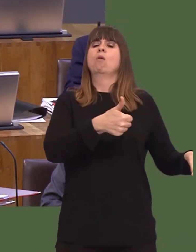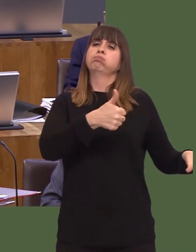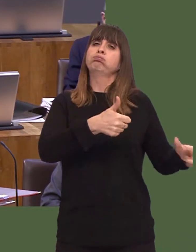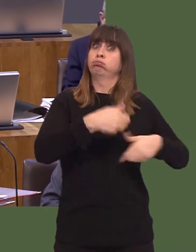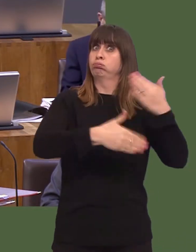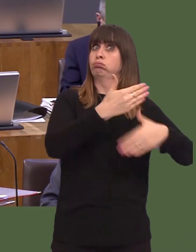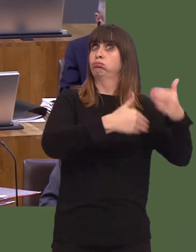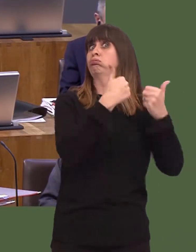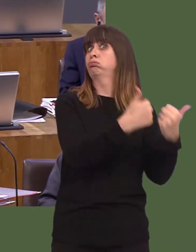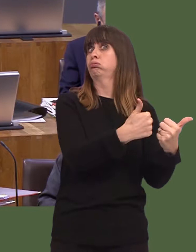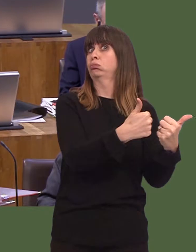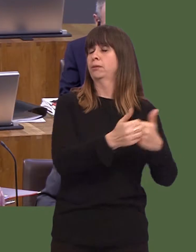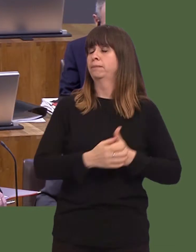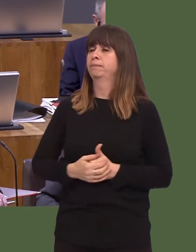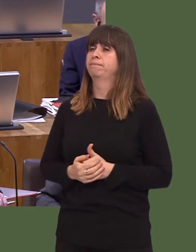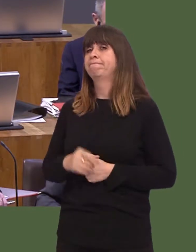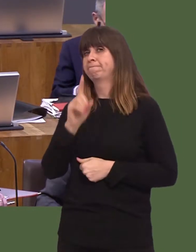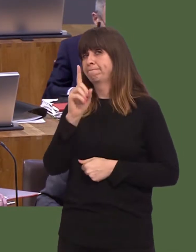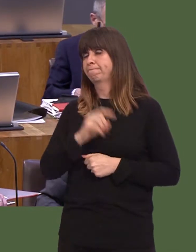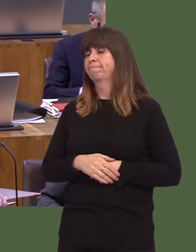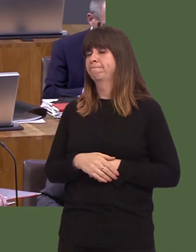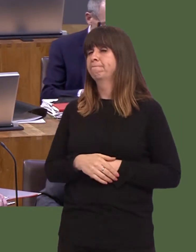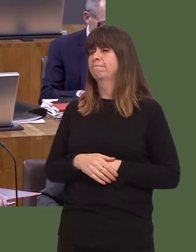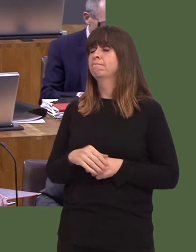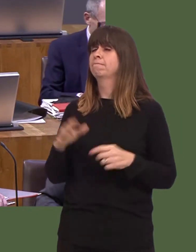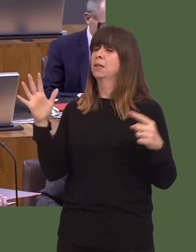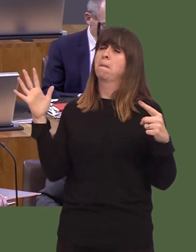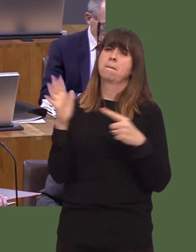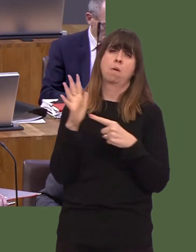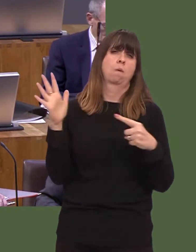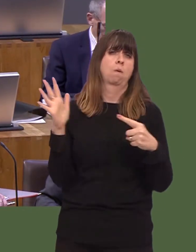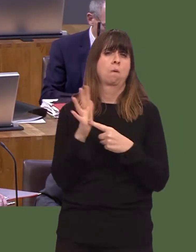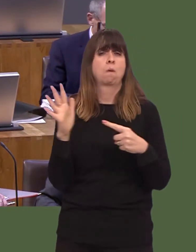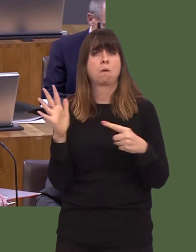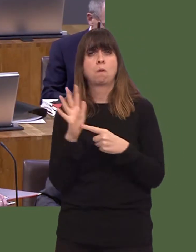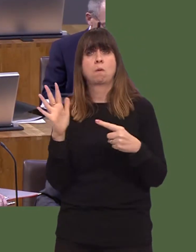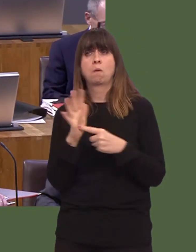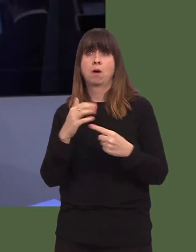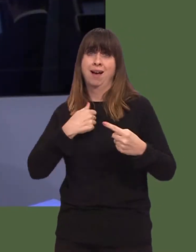But as I said earlier, it is extremely important to ensure that the data that we have is adequate